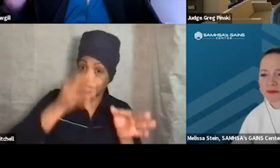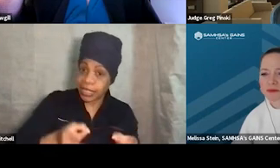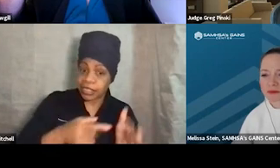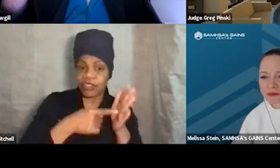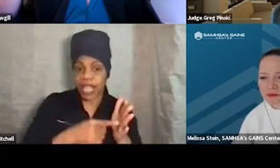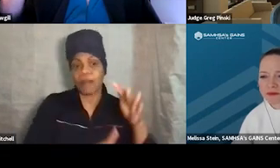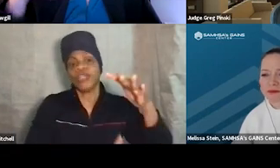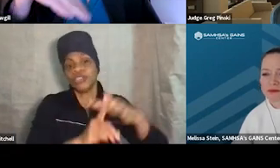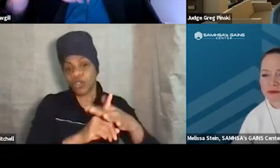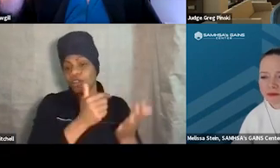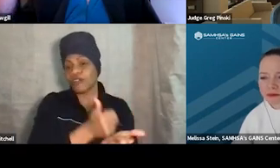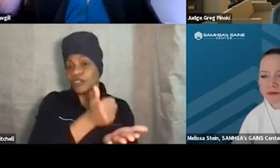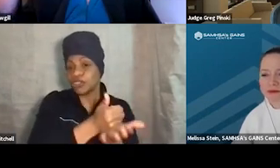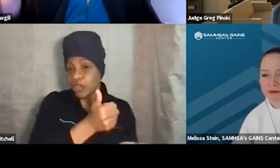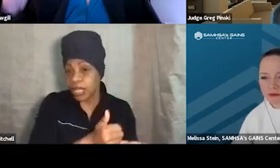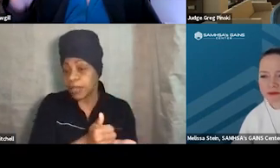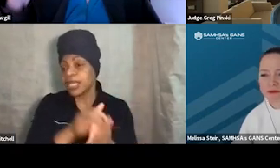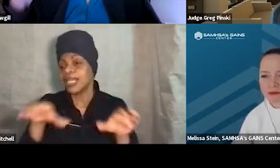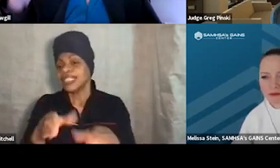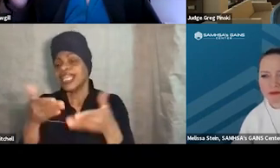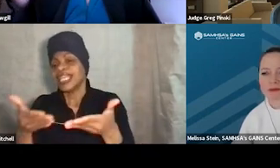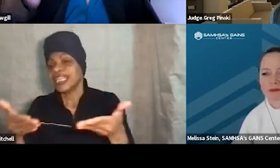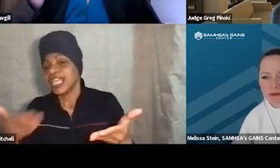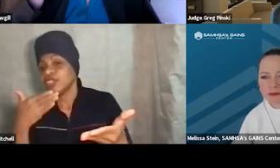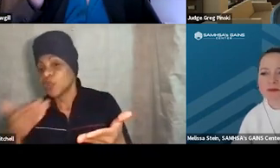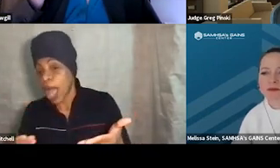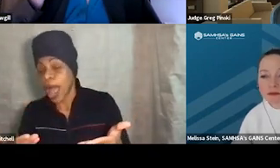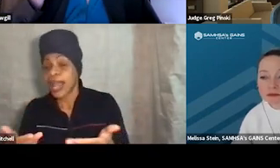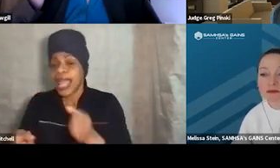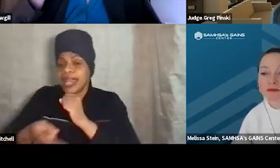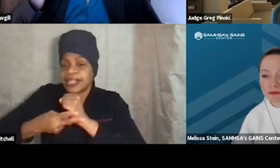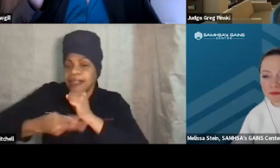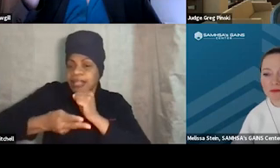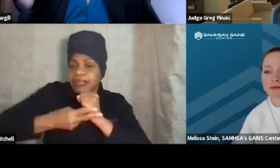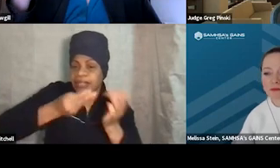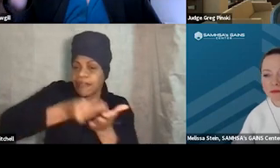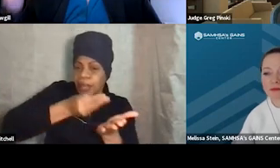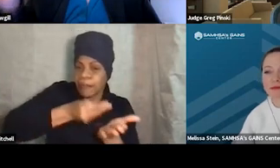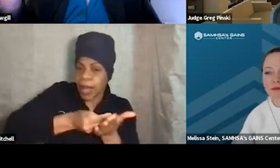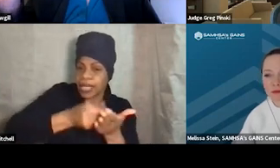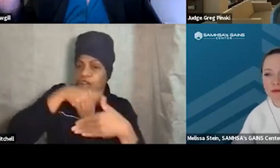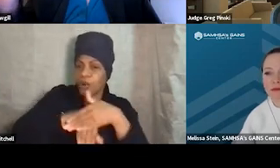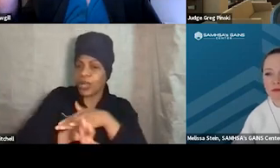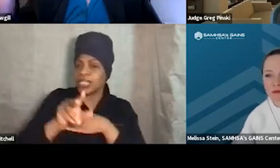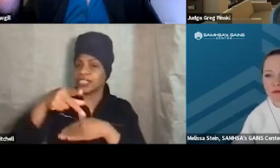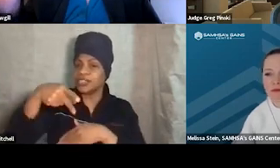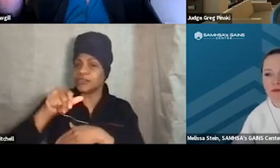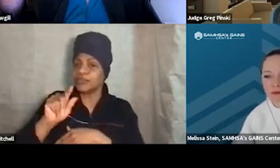And they can save up those dollars, and then they can go into kind of like a pantry, and they can shop in there for things,